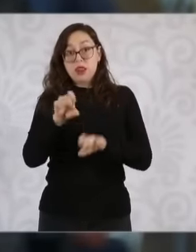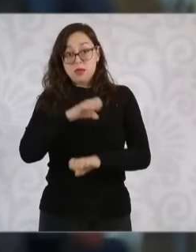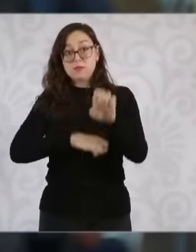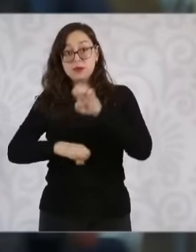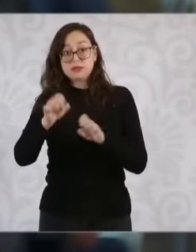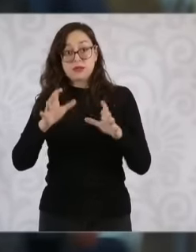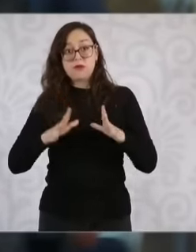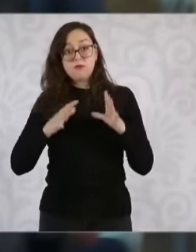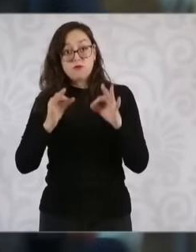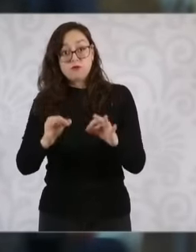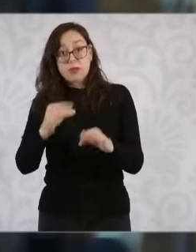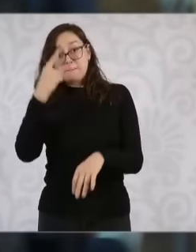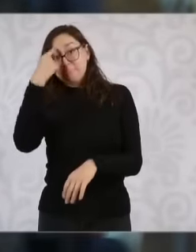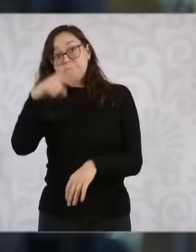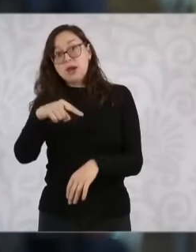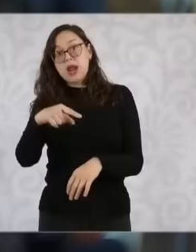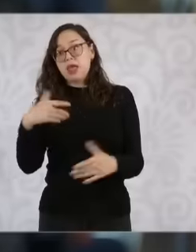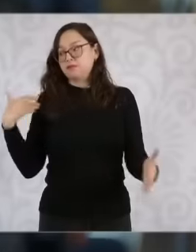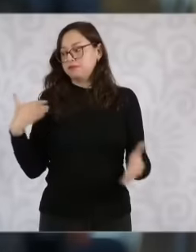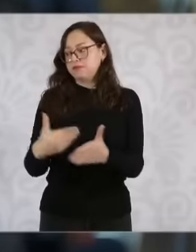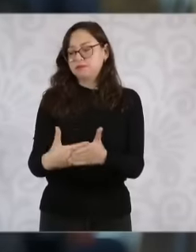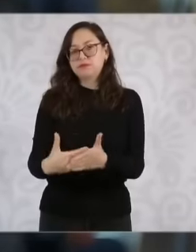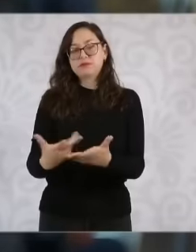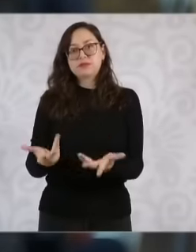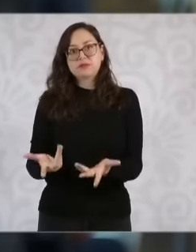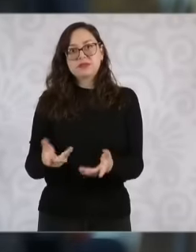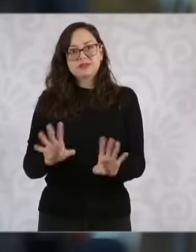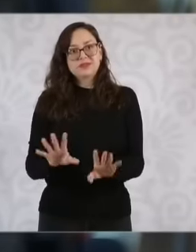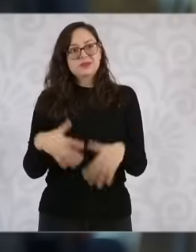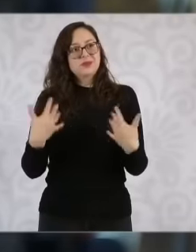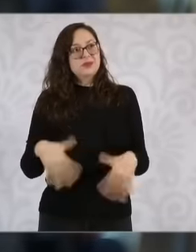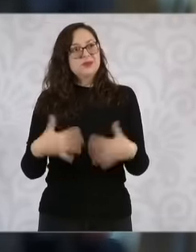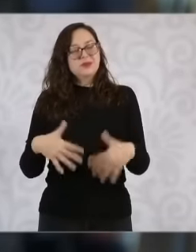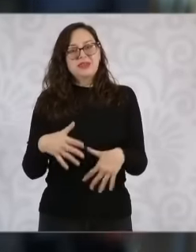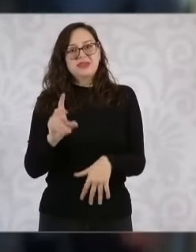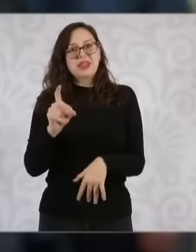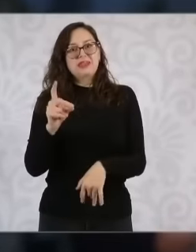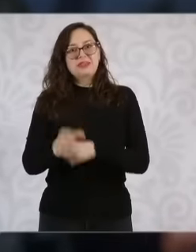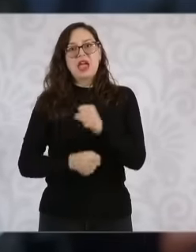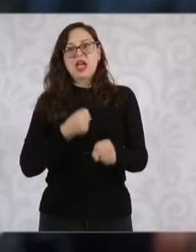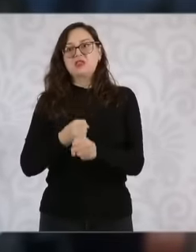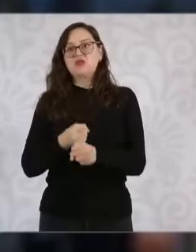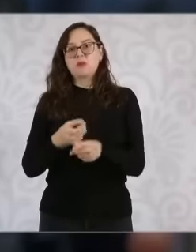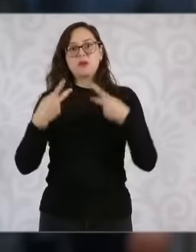in contrast 30 years later What does it mean for passenger trains to return after this